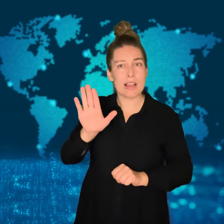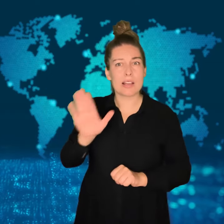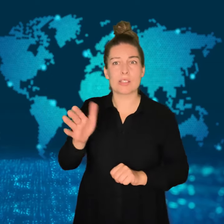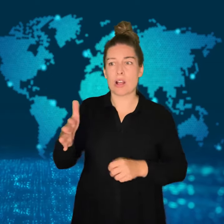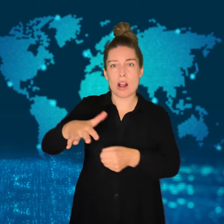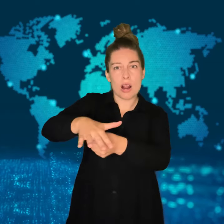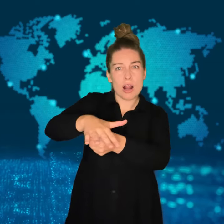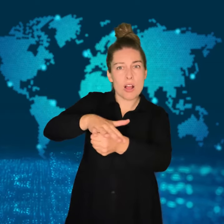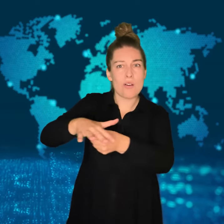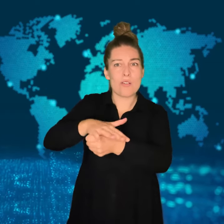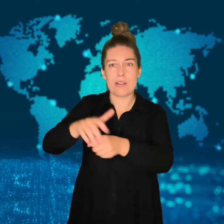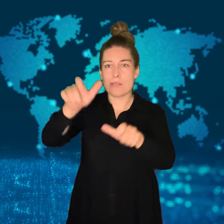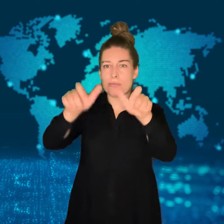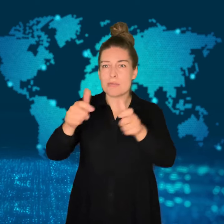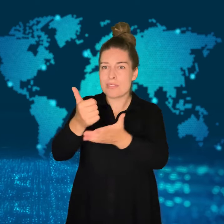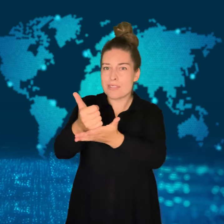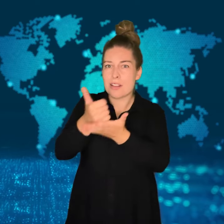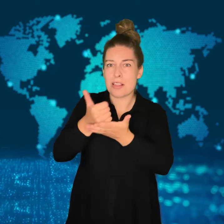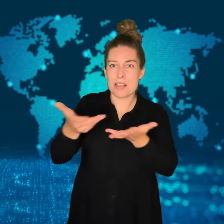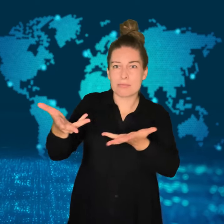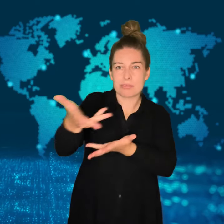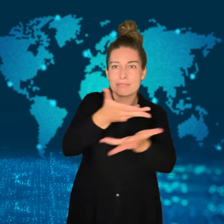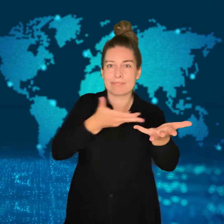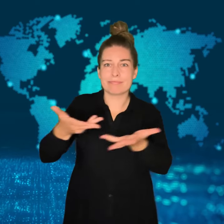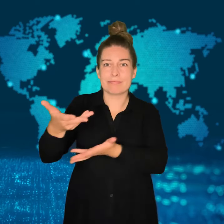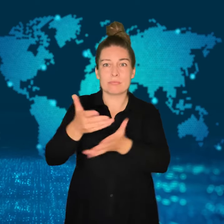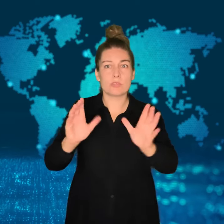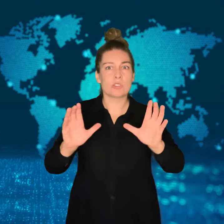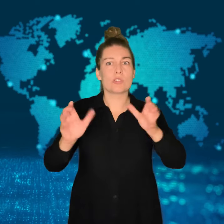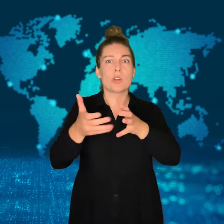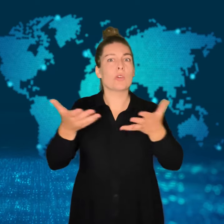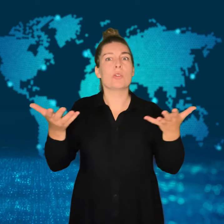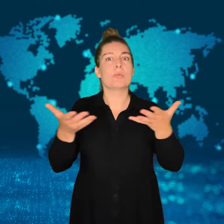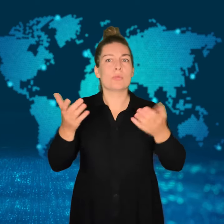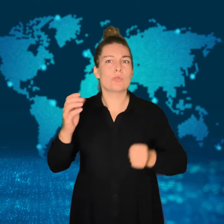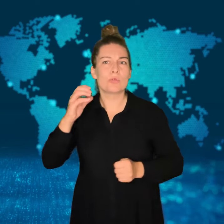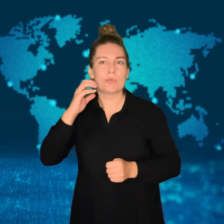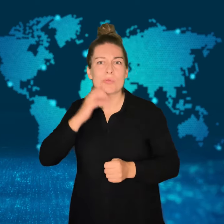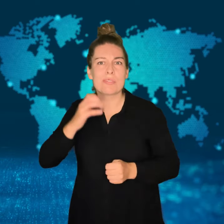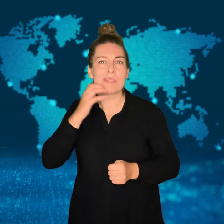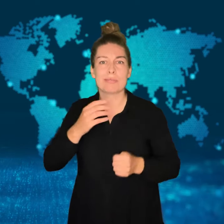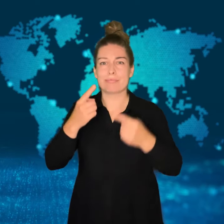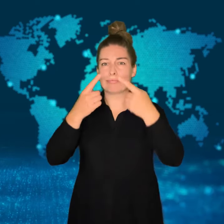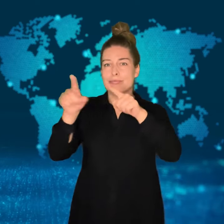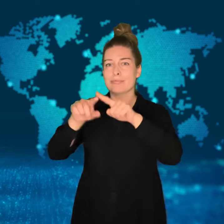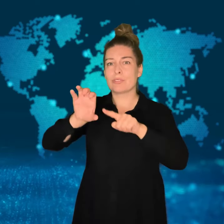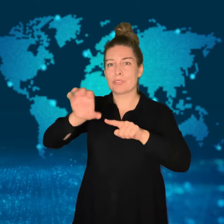Groups from the United Arab Emirates and other countries have